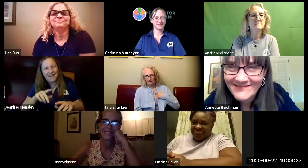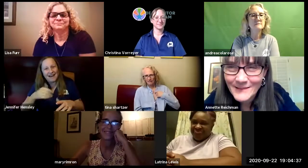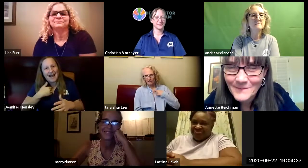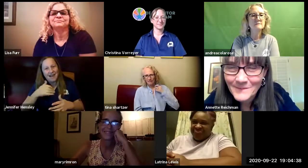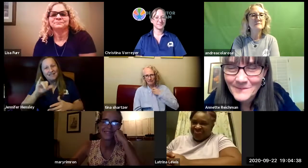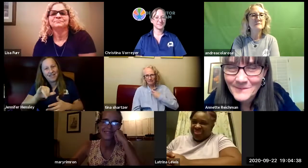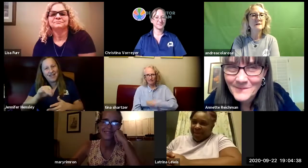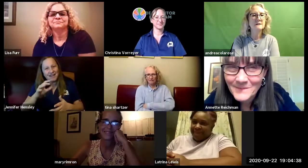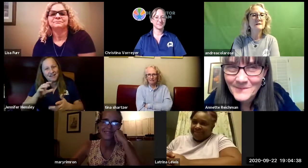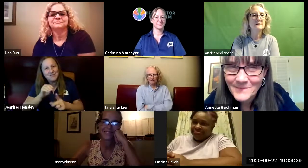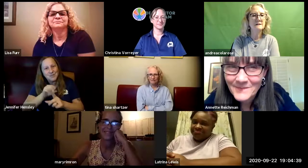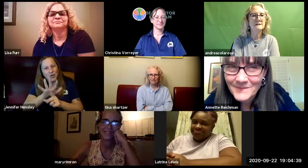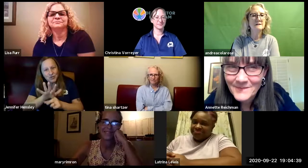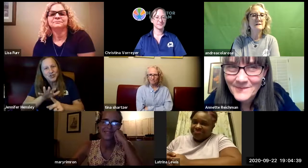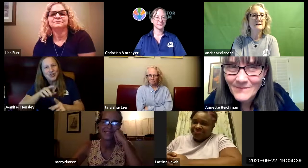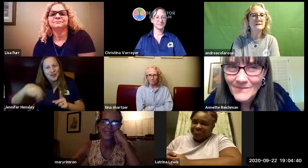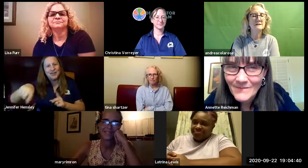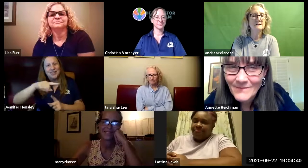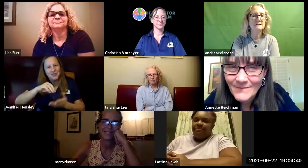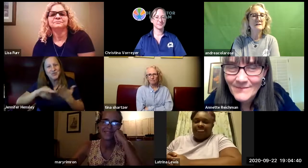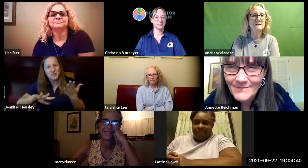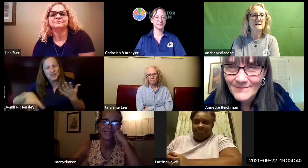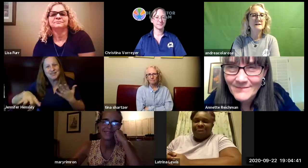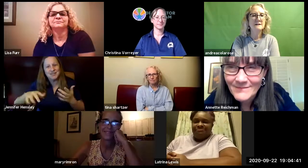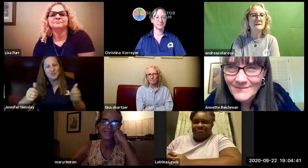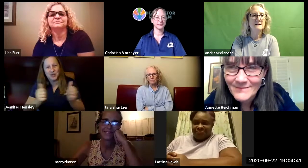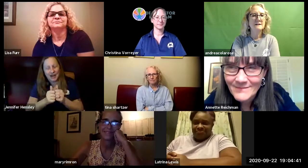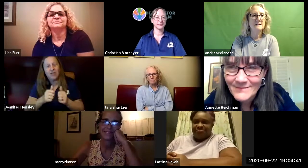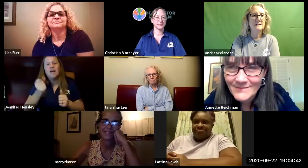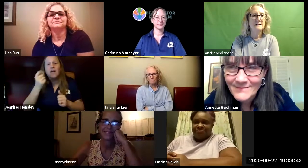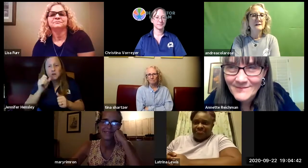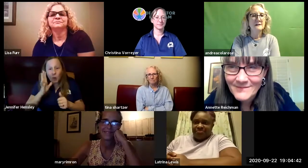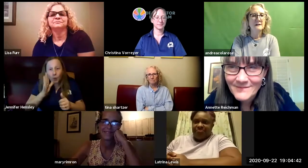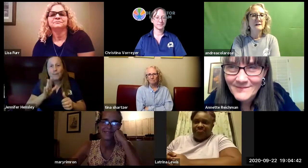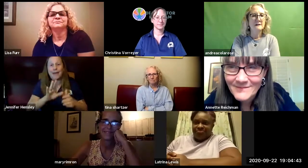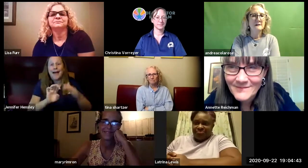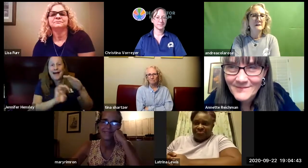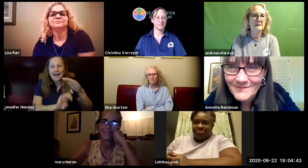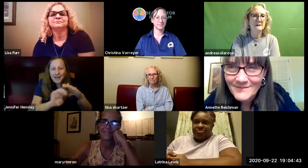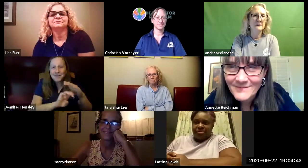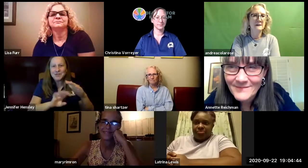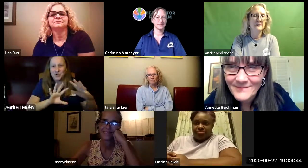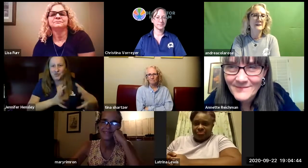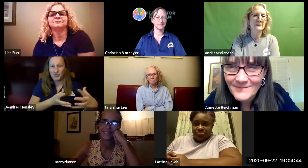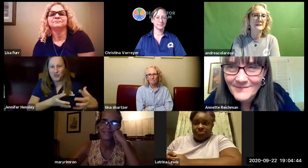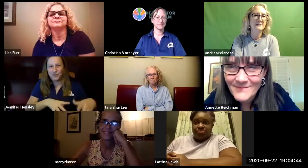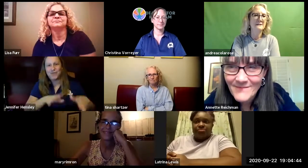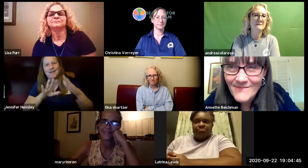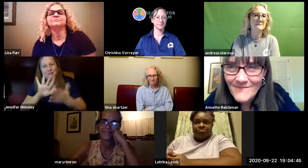but i think it's going to be fun to have that exposure that experience